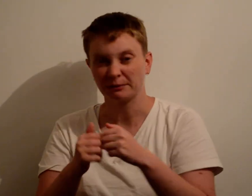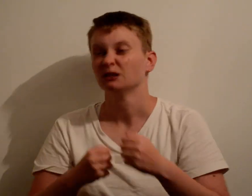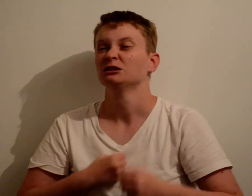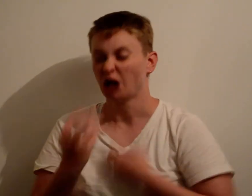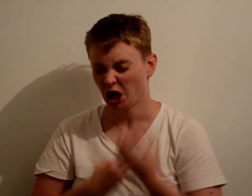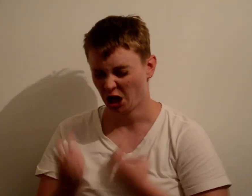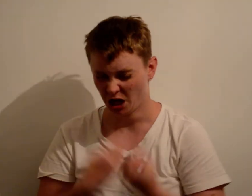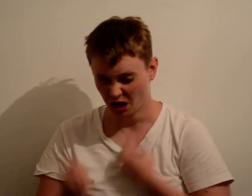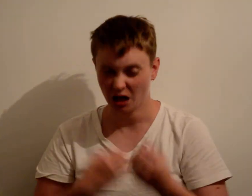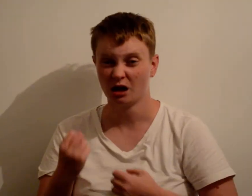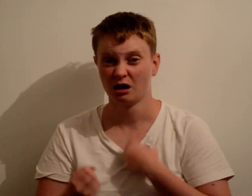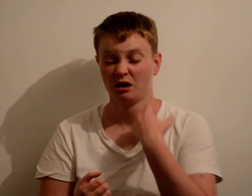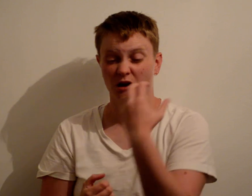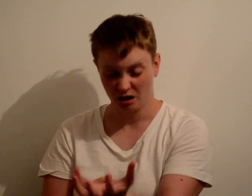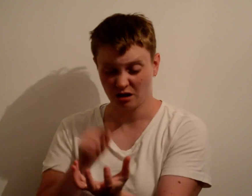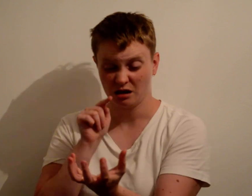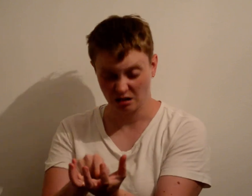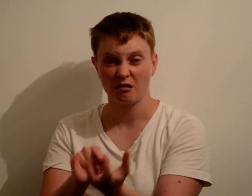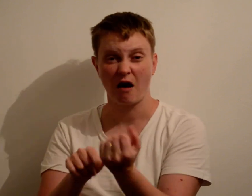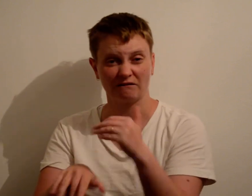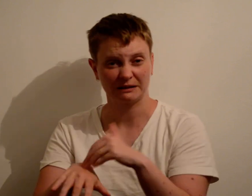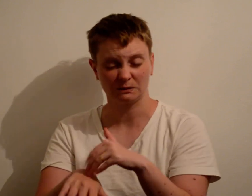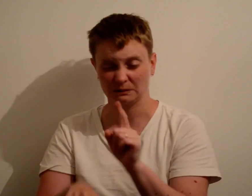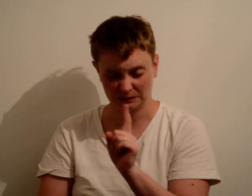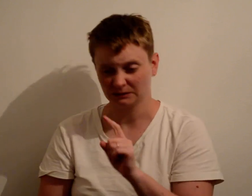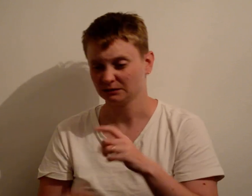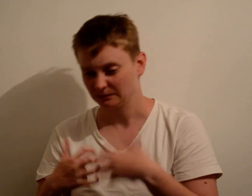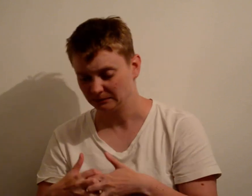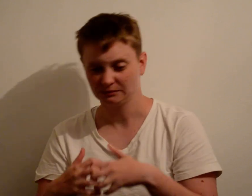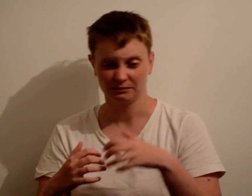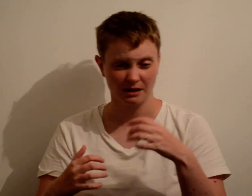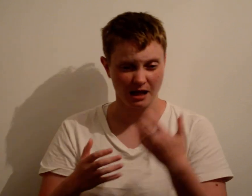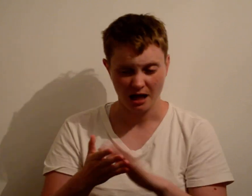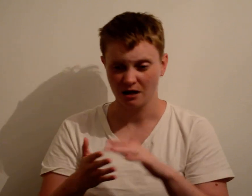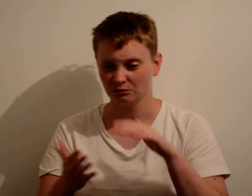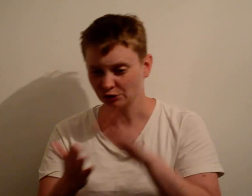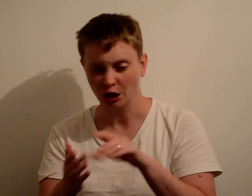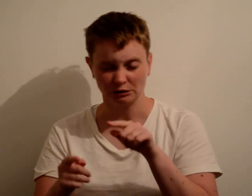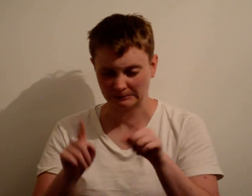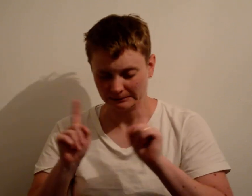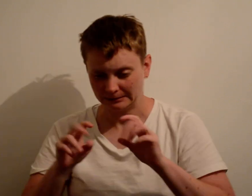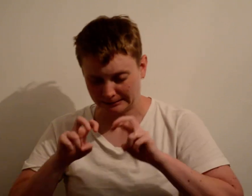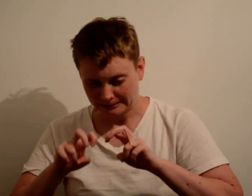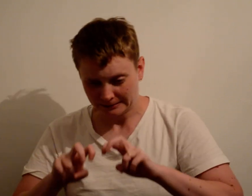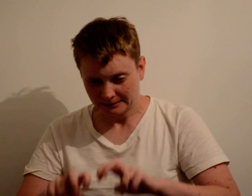I give big chucks of my own self and facing my own new identity with issues figuring out what to do and investigating the challenges...